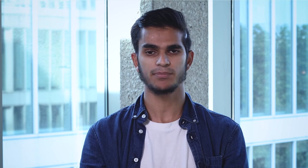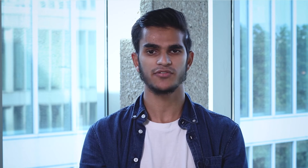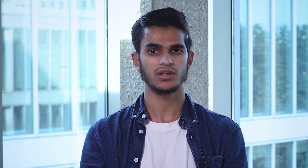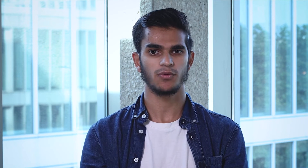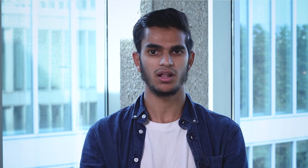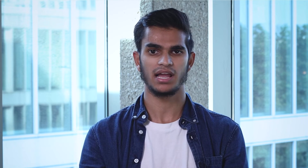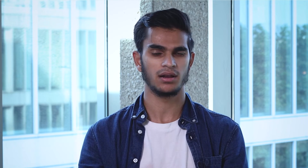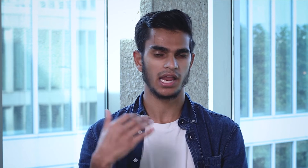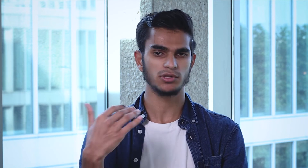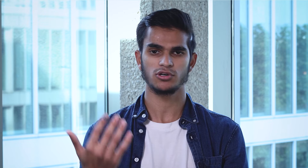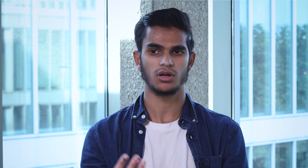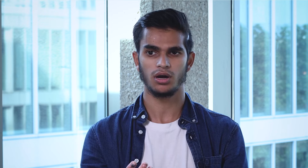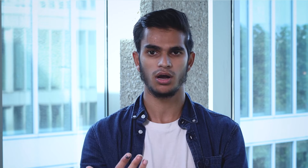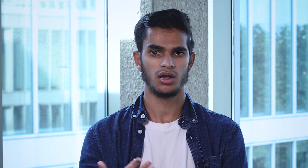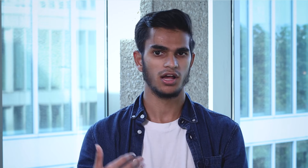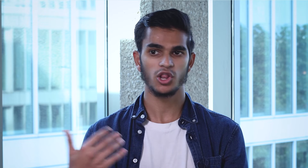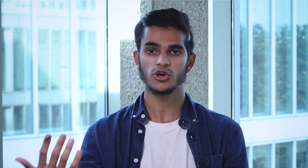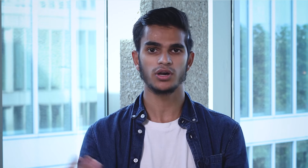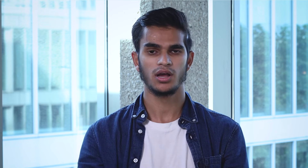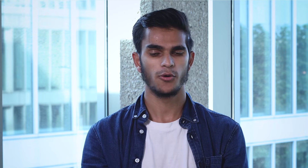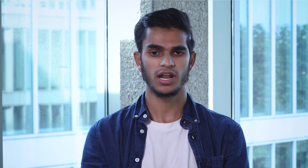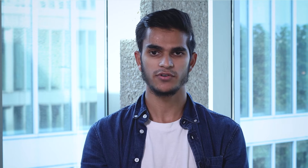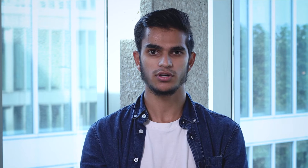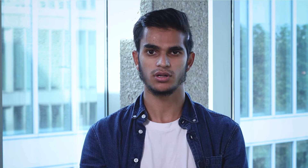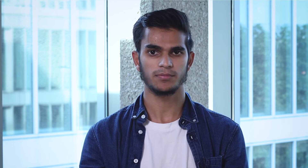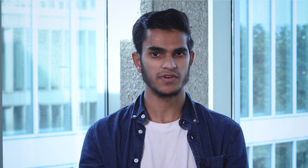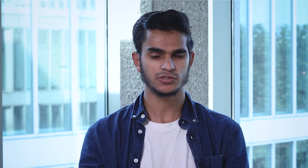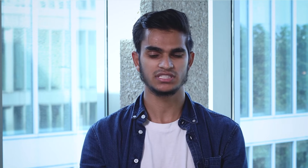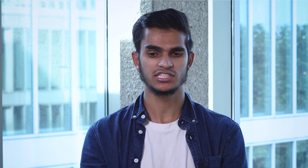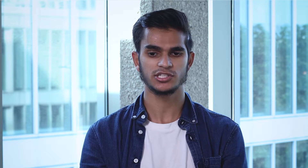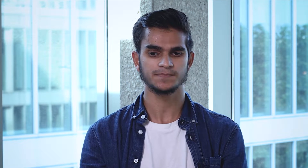him perfectly well and able to learn whatever the professor was teaching.